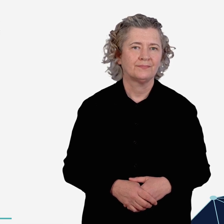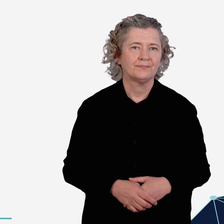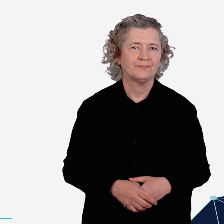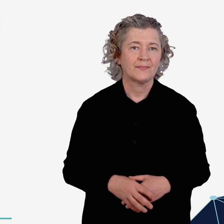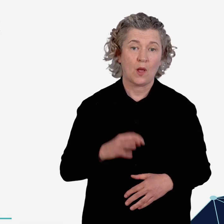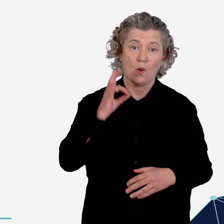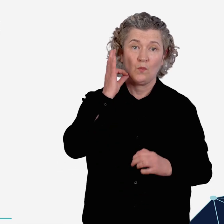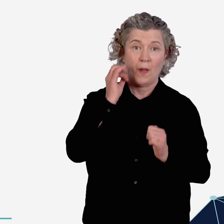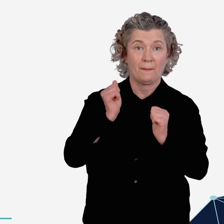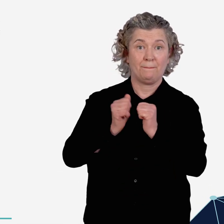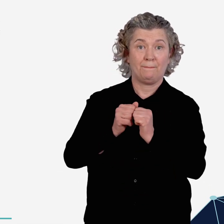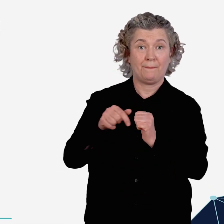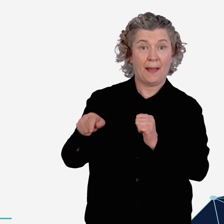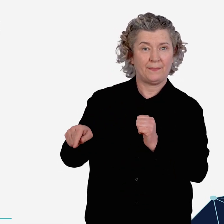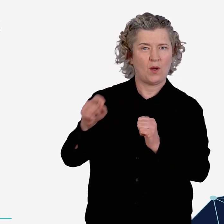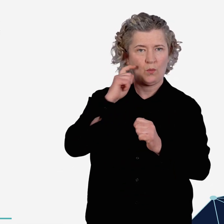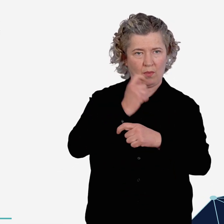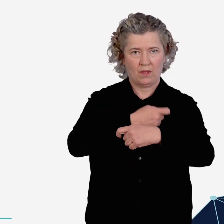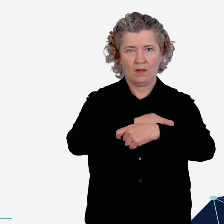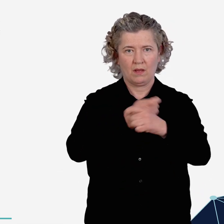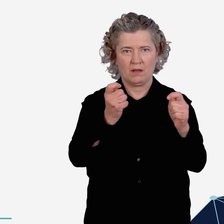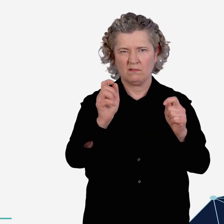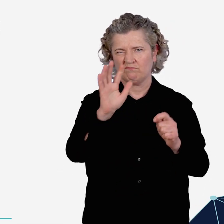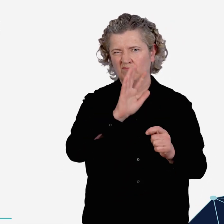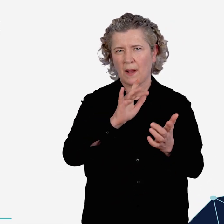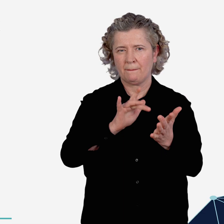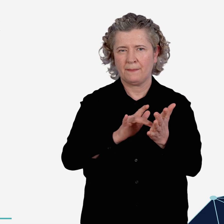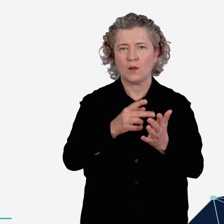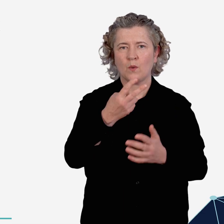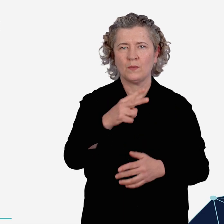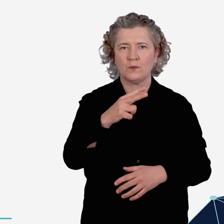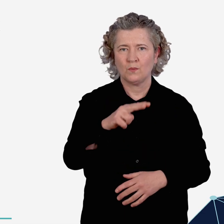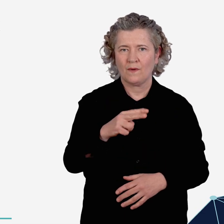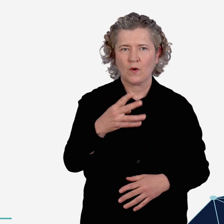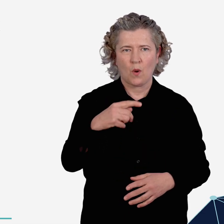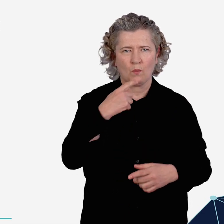The White Paper will be released in mid-2024.